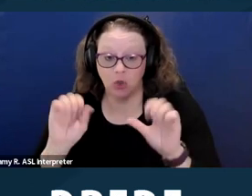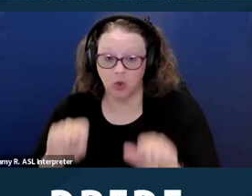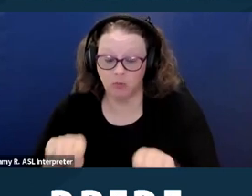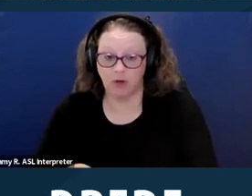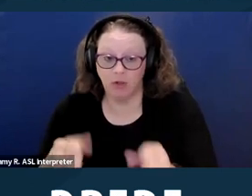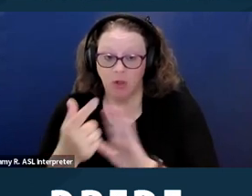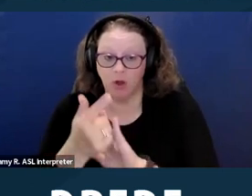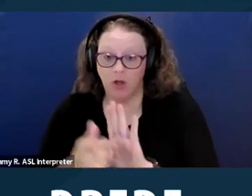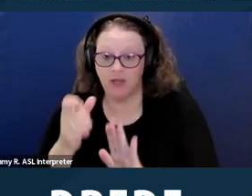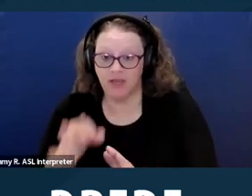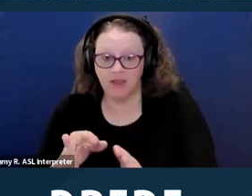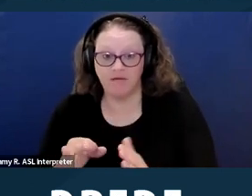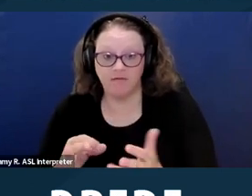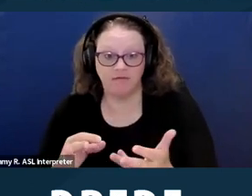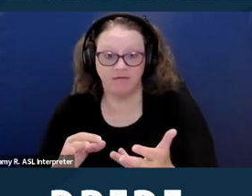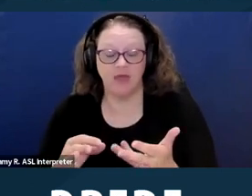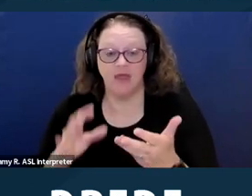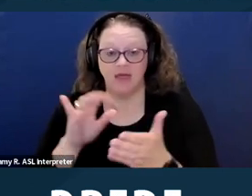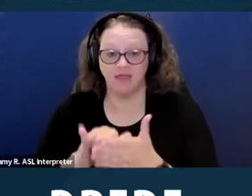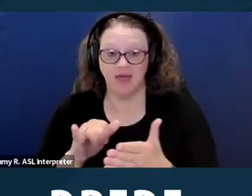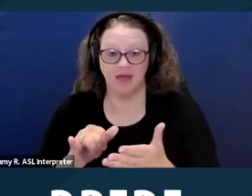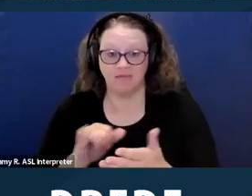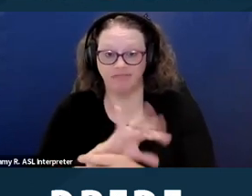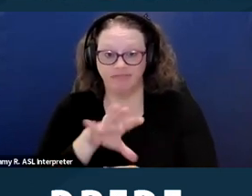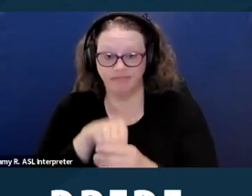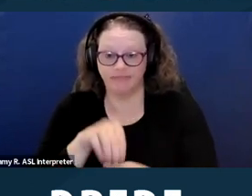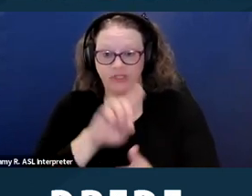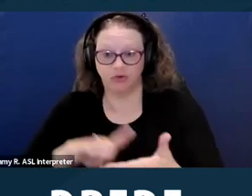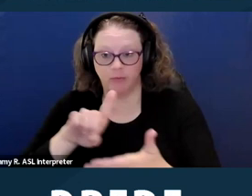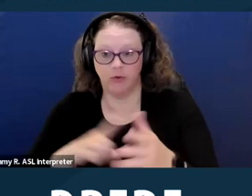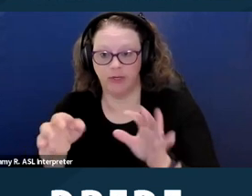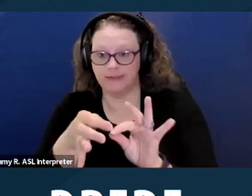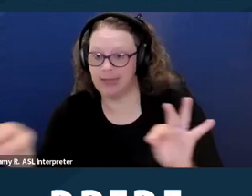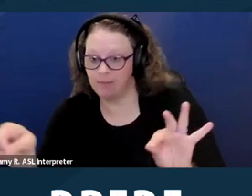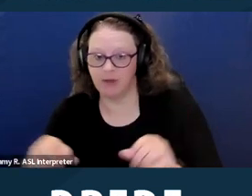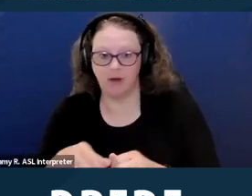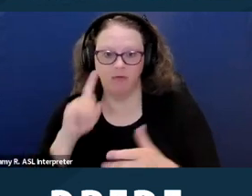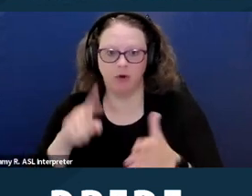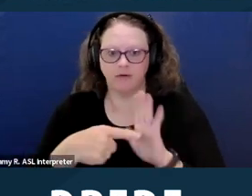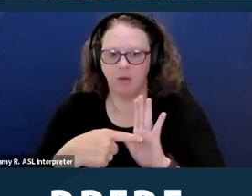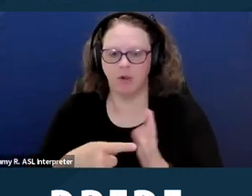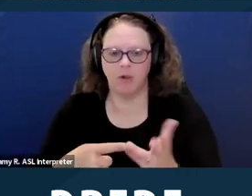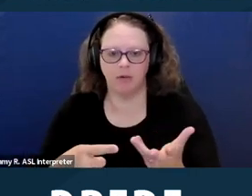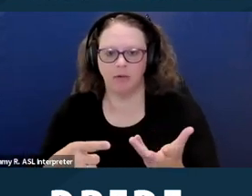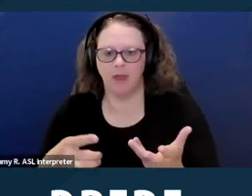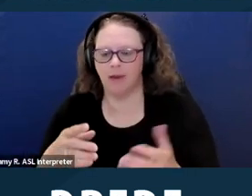In other words, an advertisement, a blanket ban on anyone with an arrest.